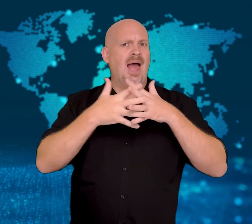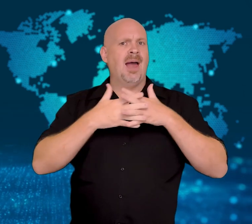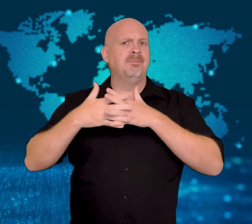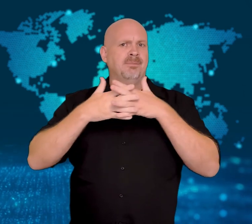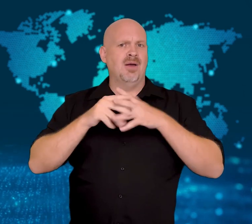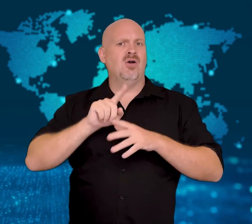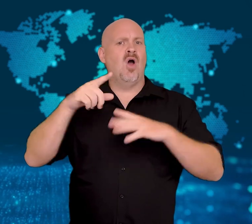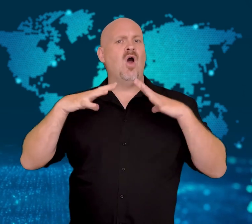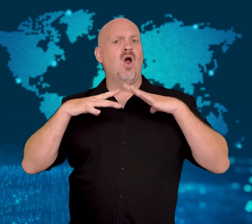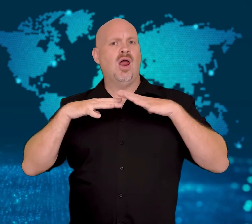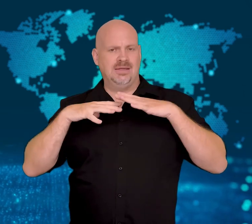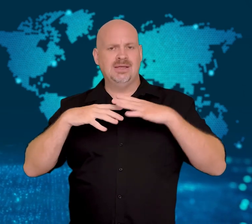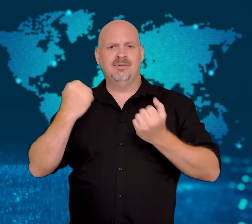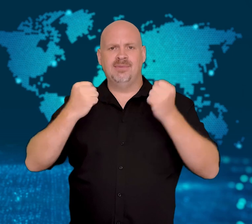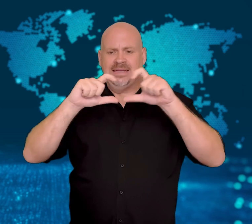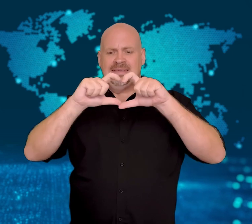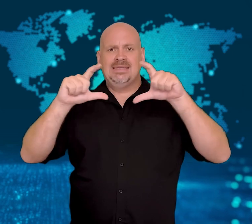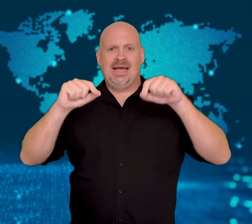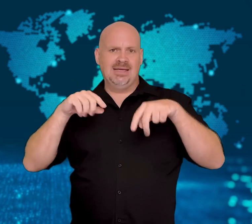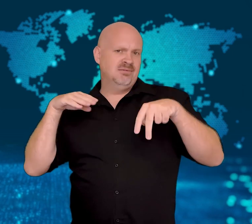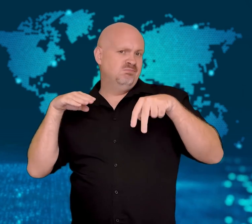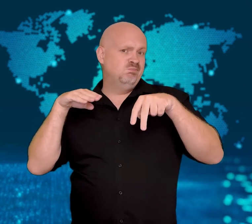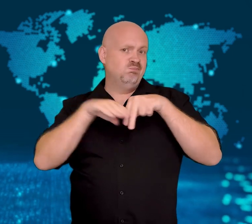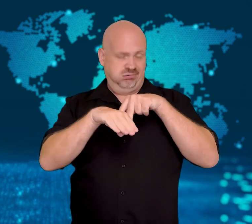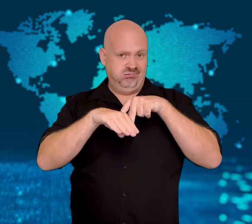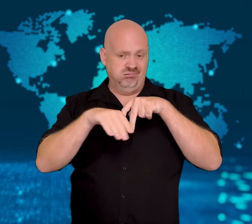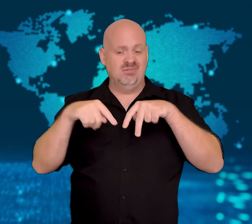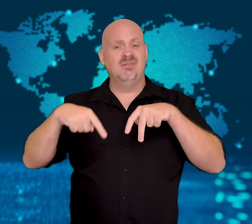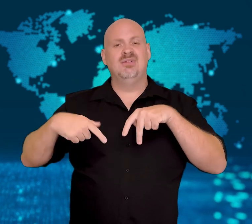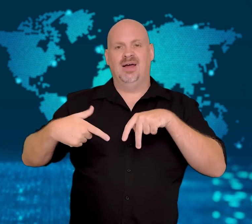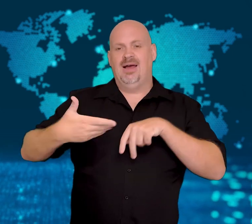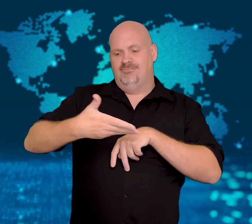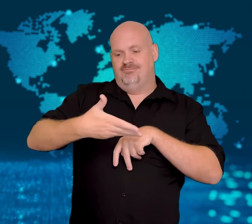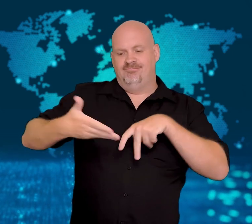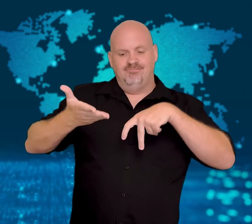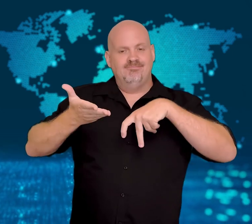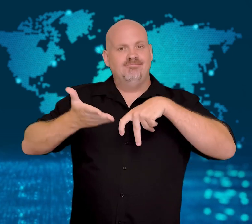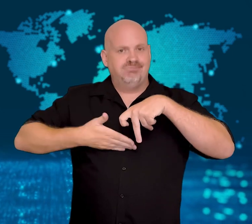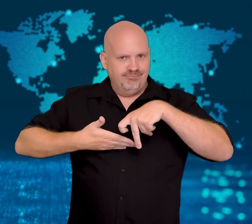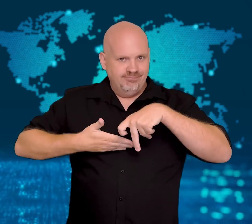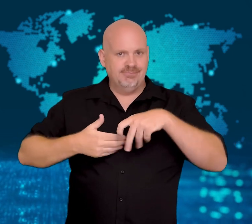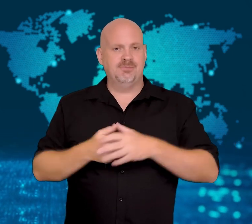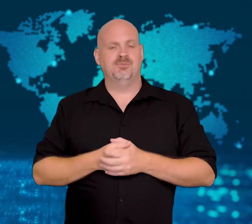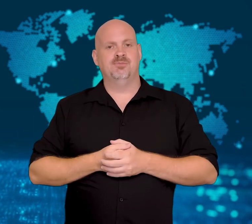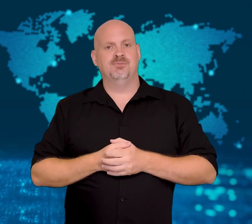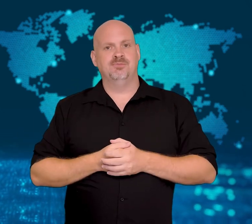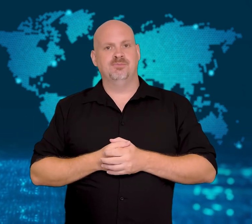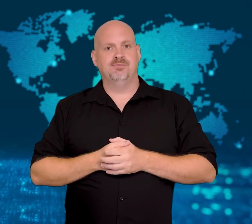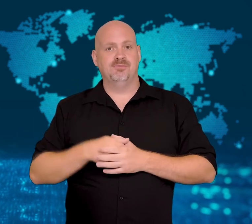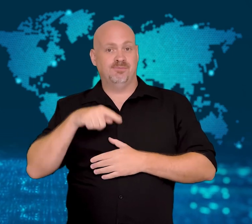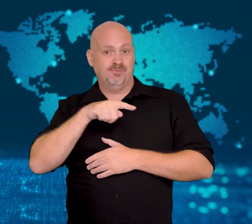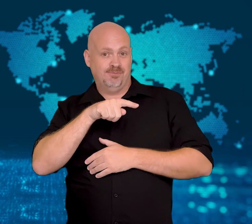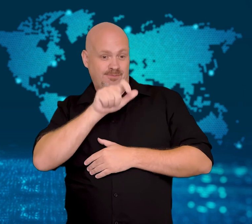In 2013, Green-Lord had her leg amputated after she was struck by